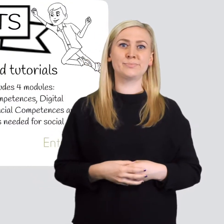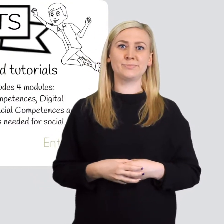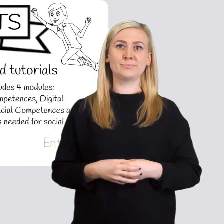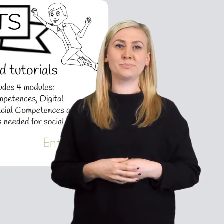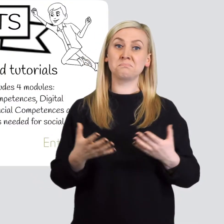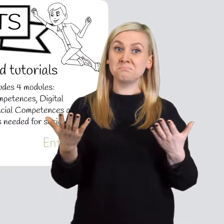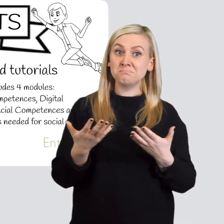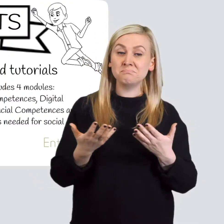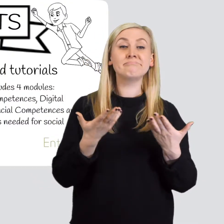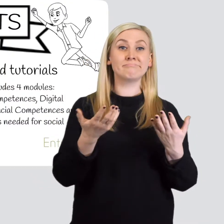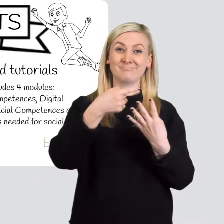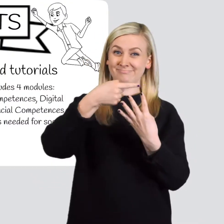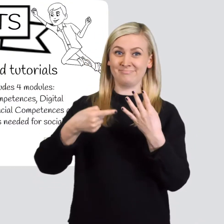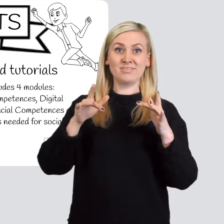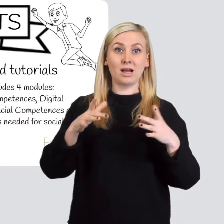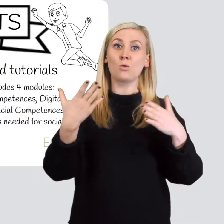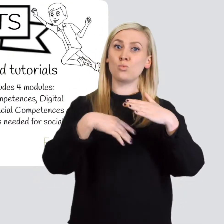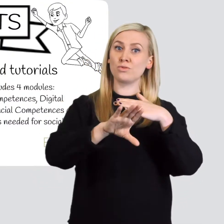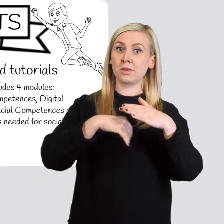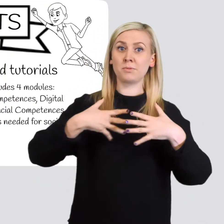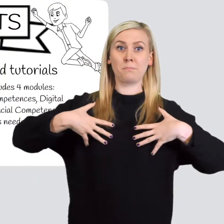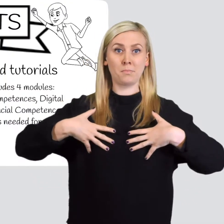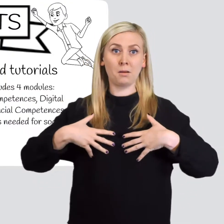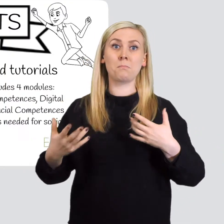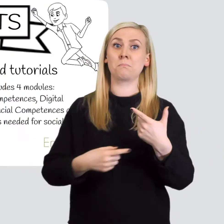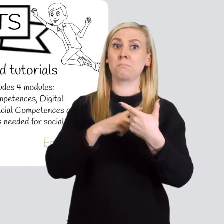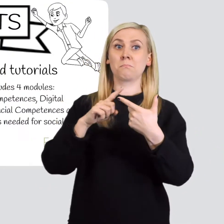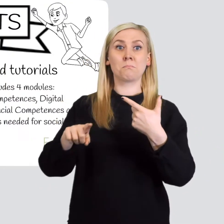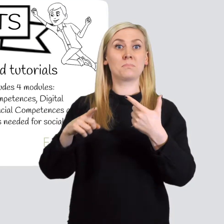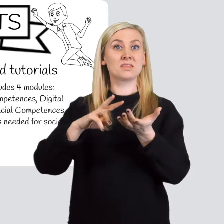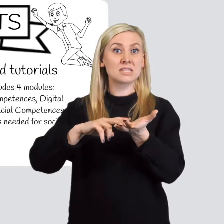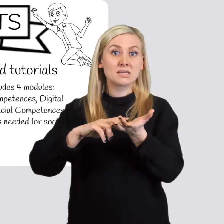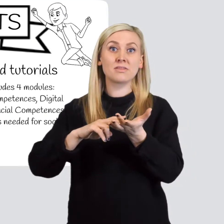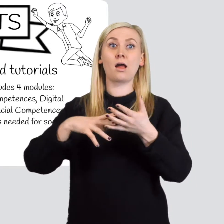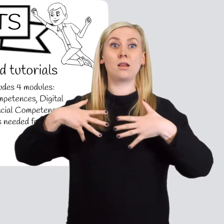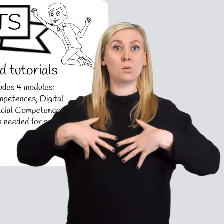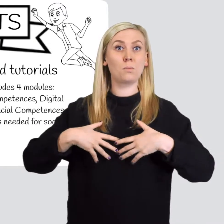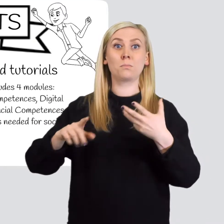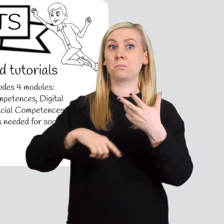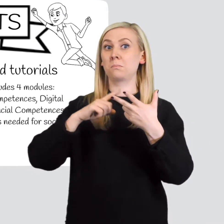entrepreneurial competences, digital competences,